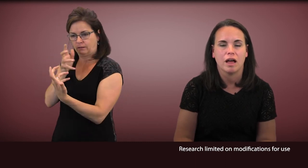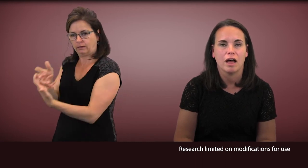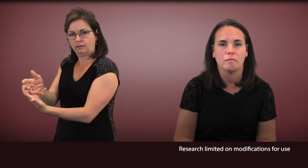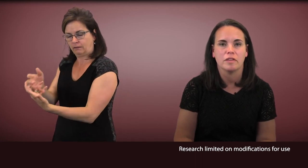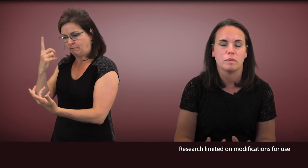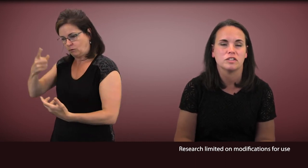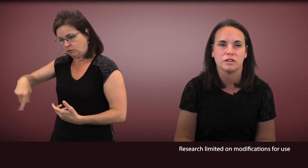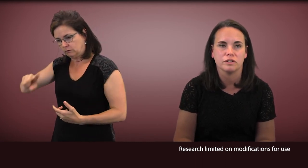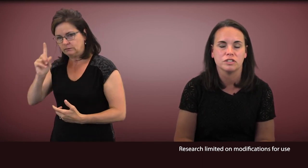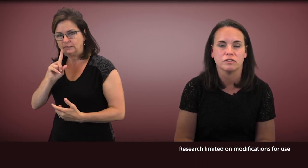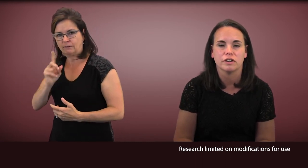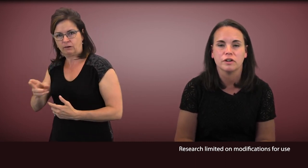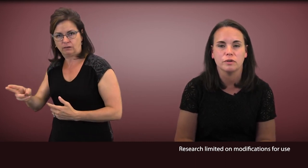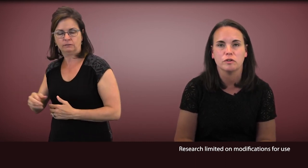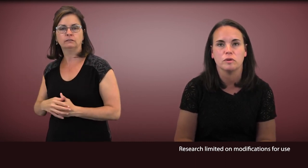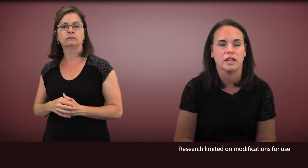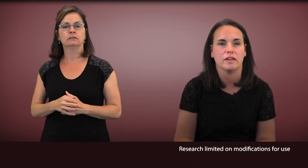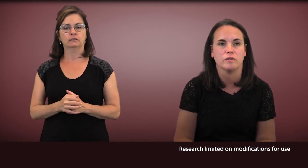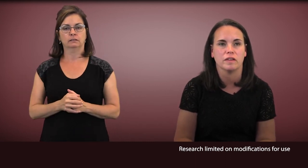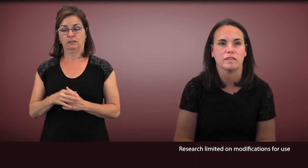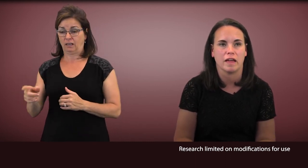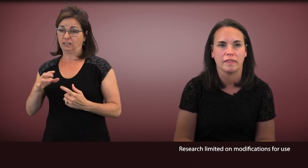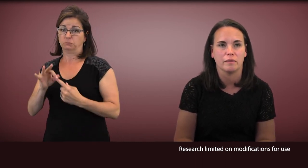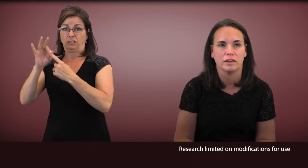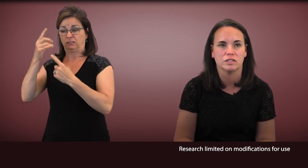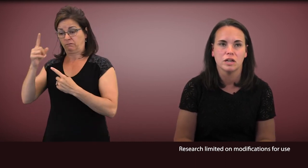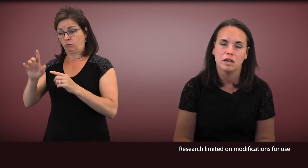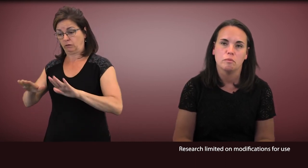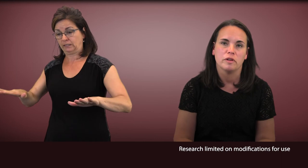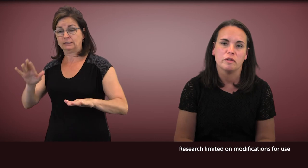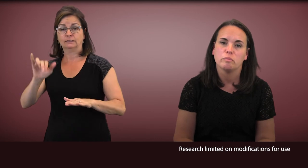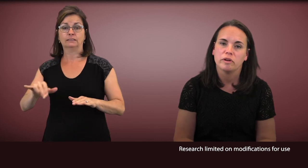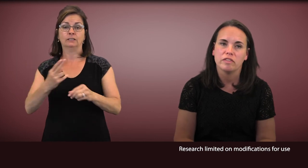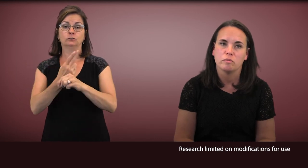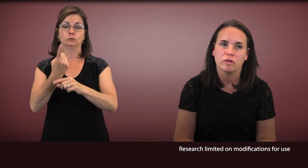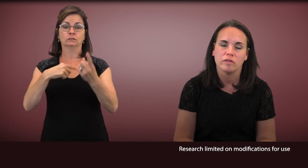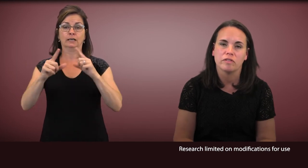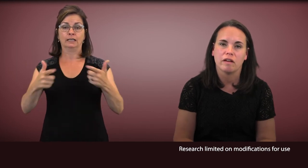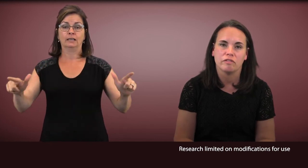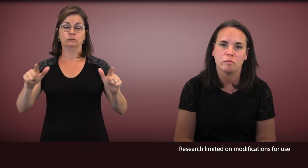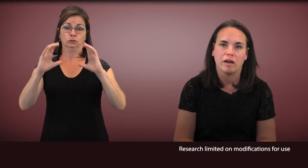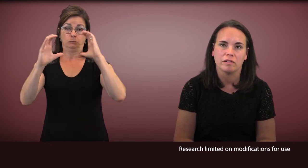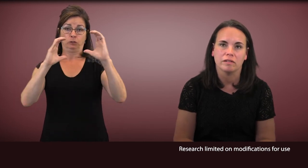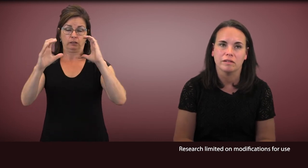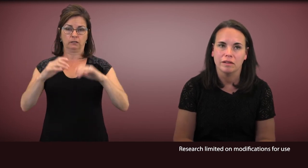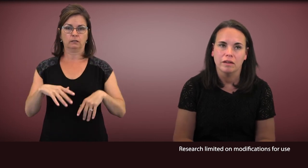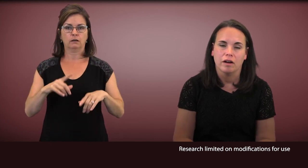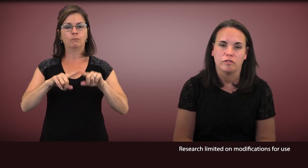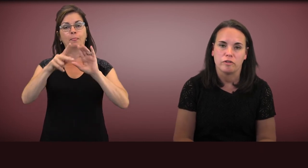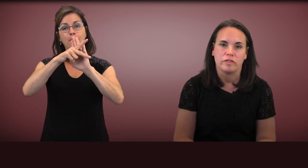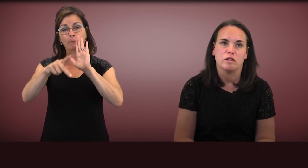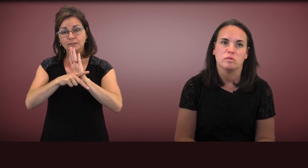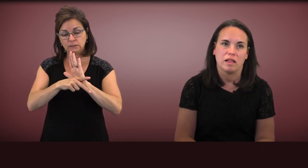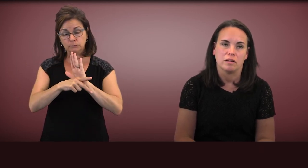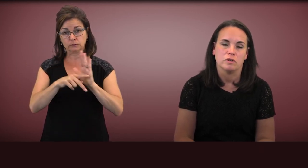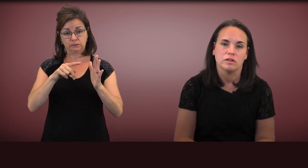especially for children, who communicate using a sign language. But the principles of the model are certainly applicable